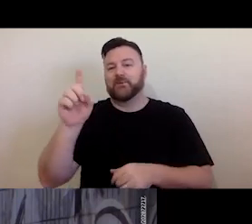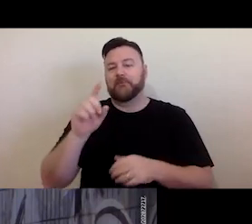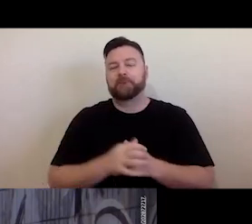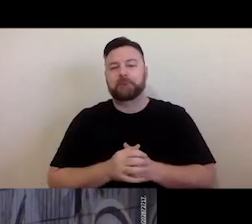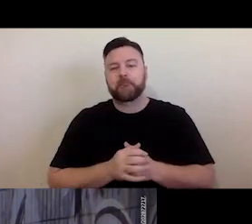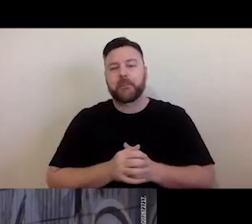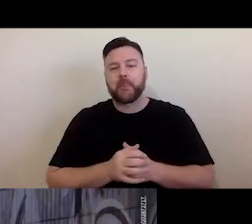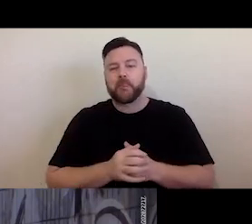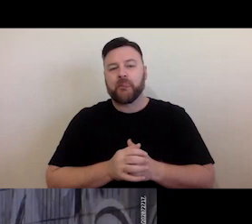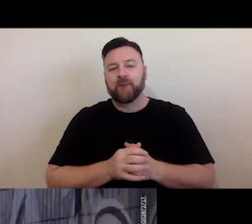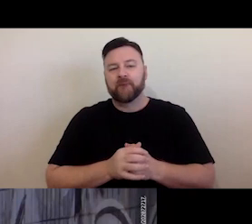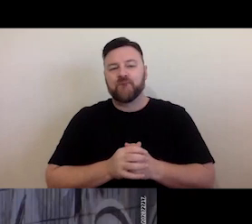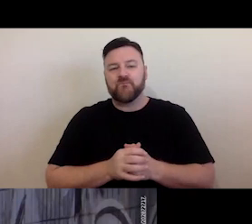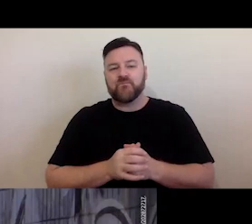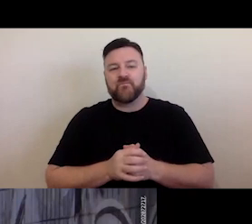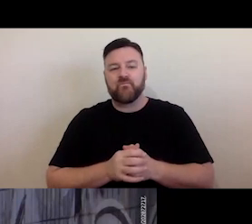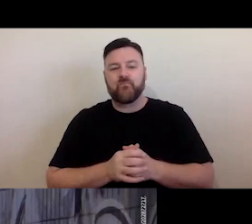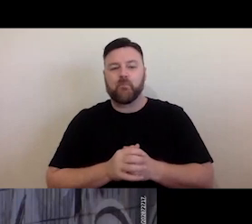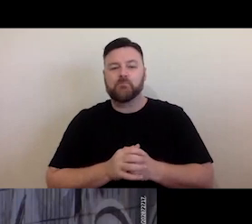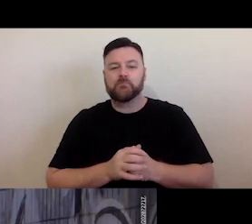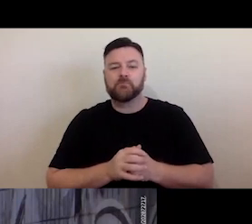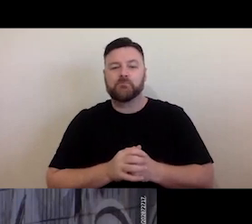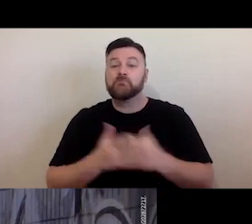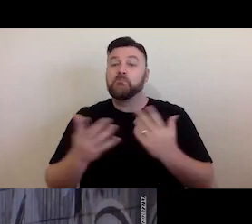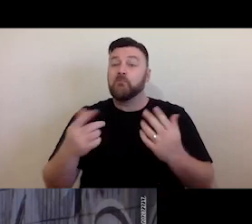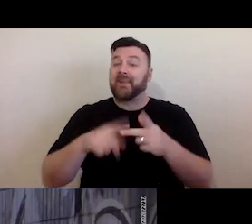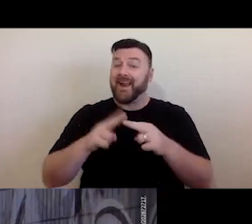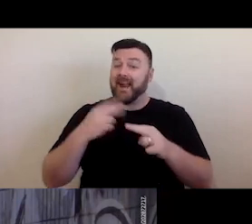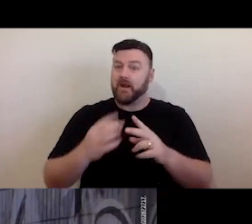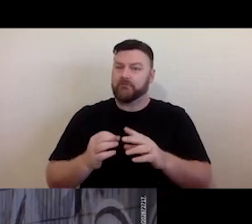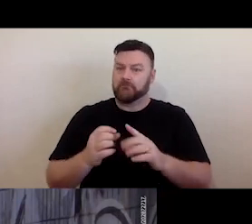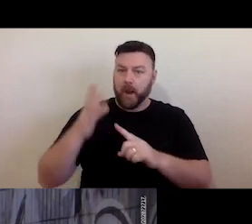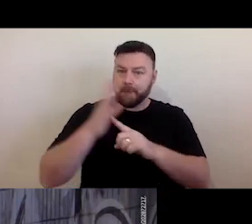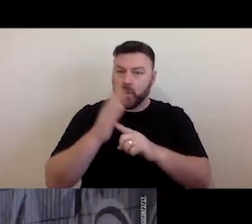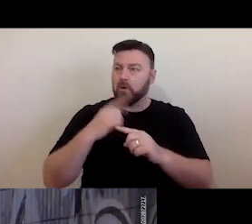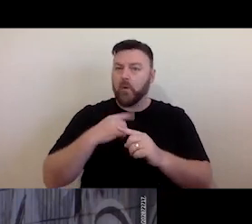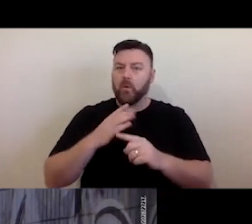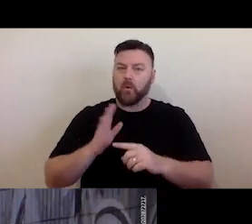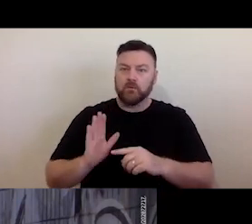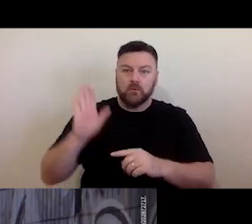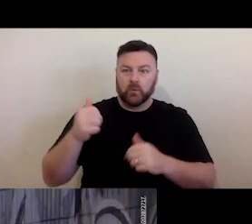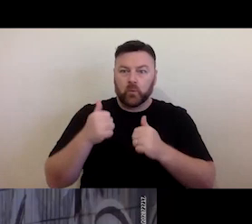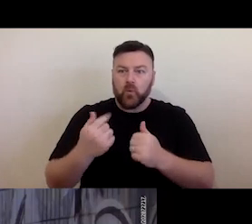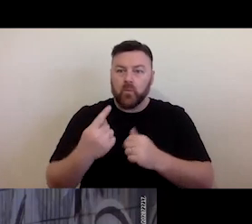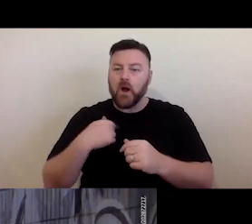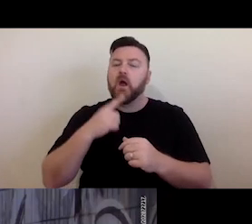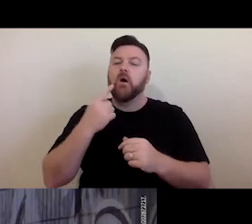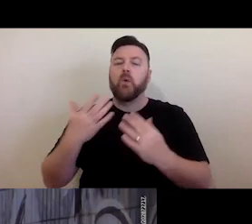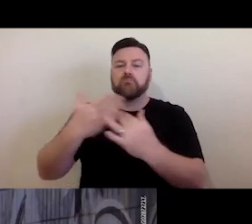But certainly if you have questions, you can put them in the chat or Q&A and we will look at them in the session or